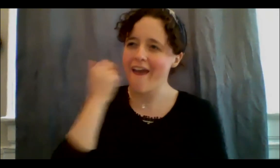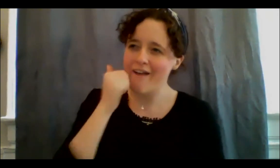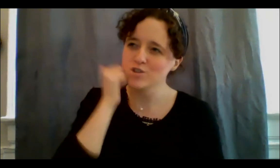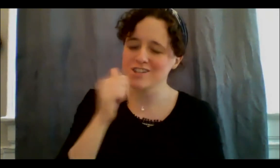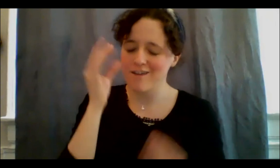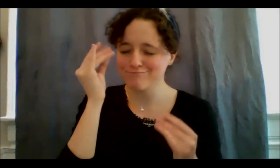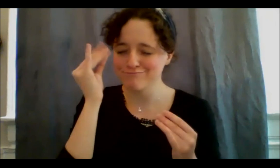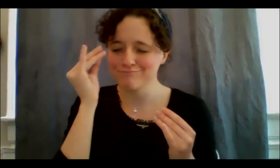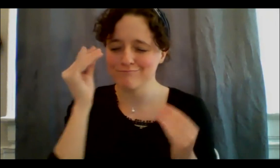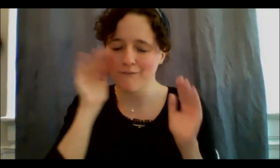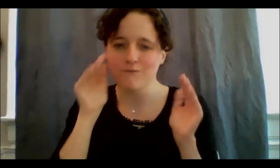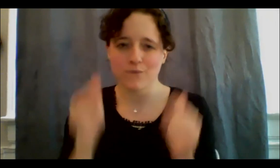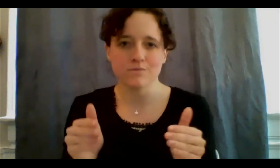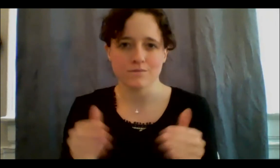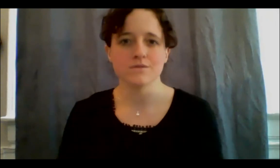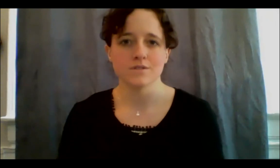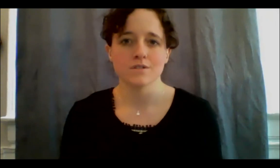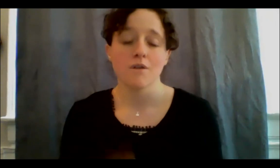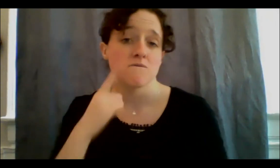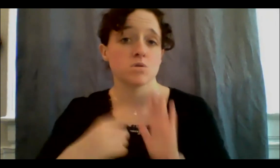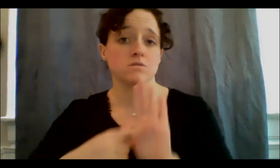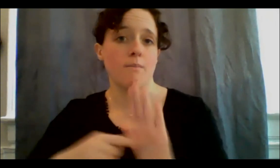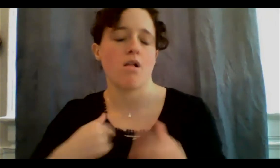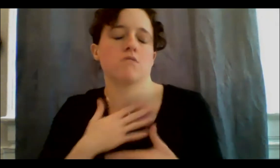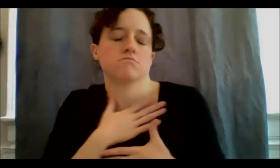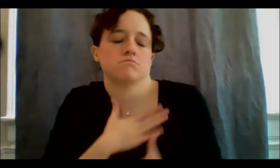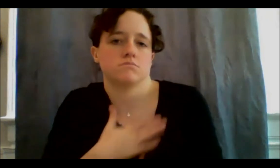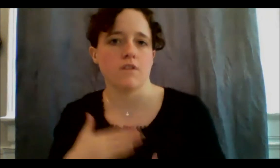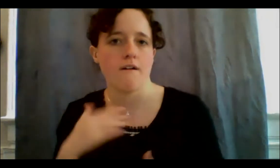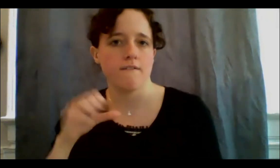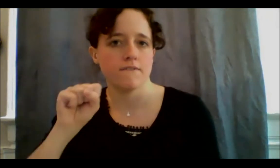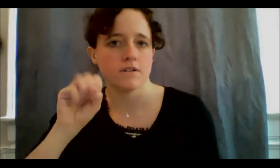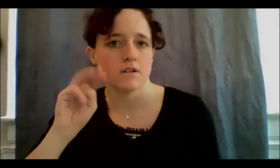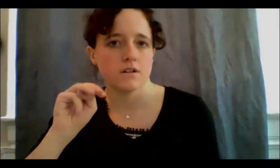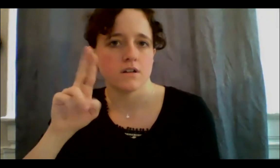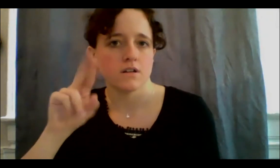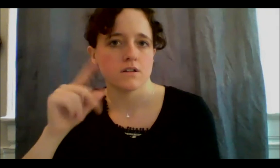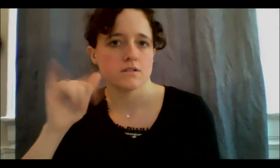I love. I love to smudge, and I do that act for myself. I love to have those teas,